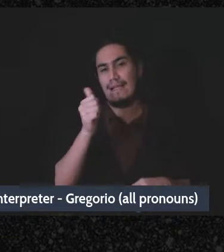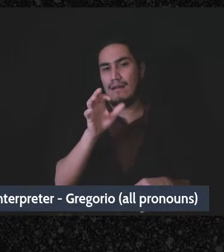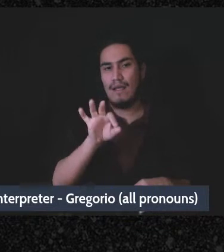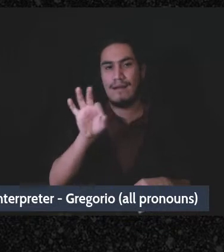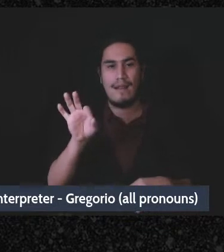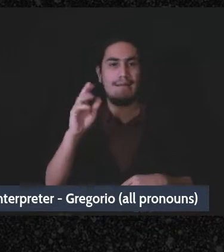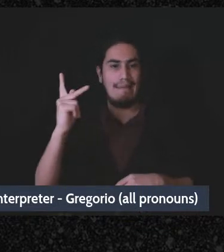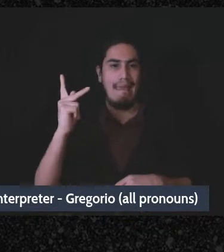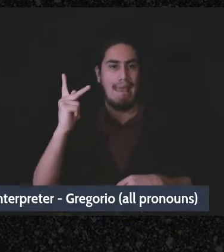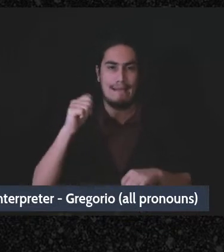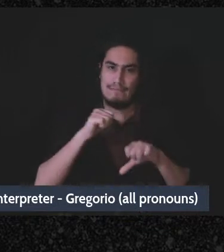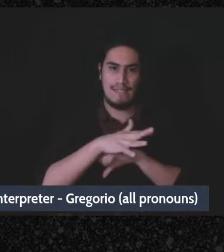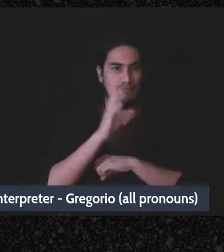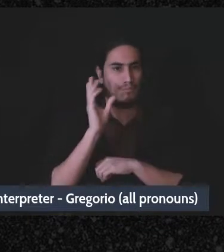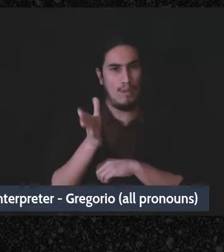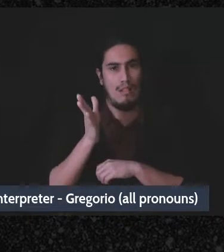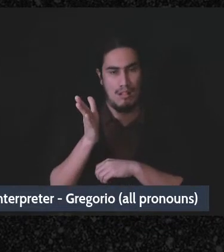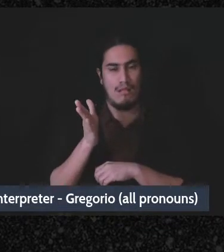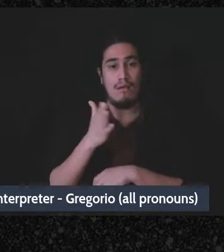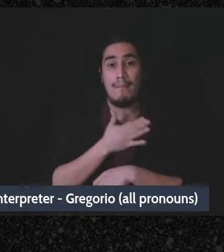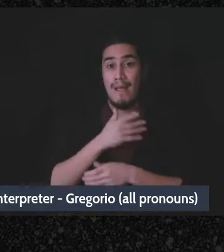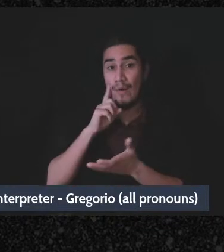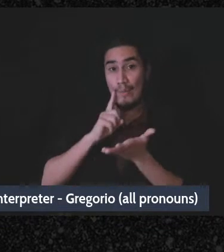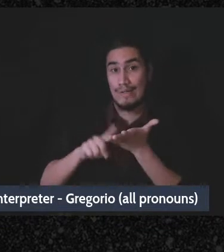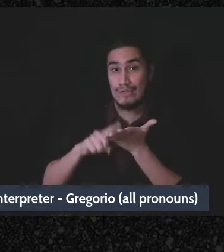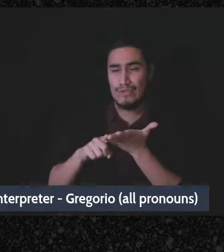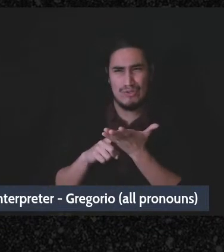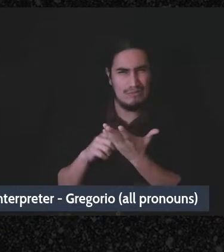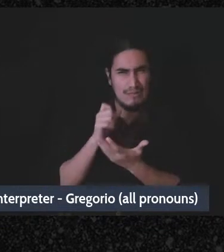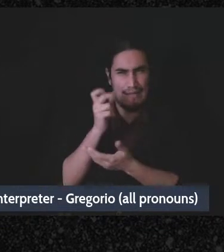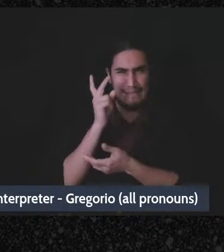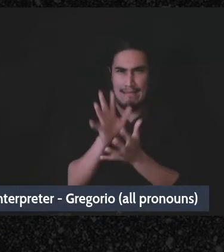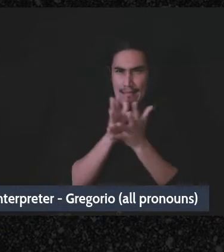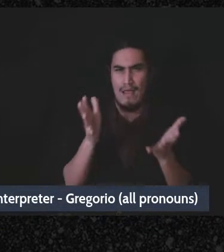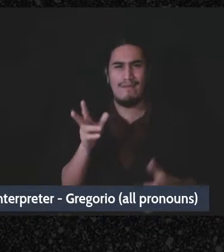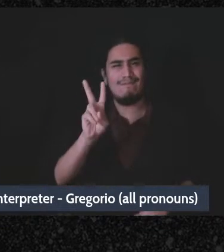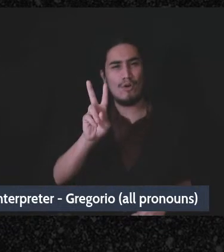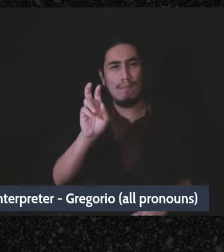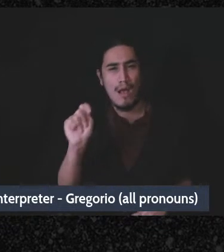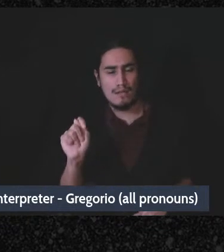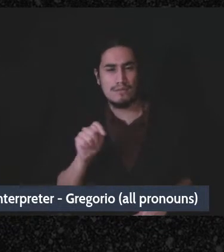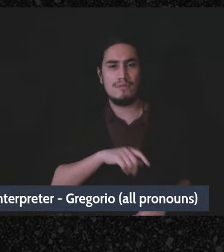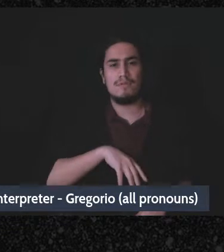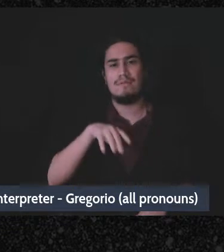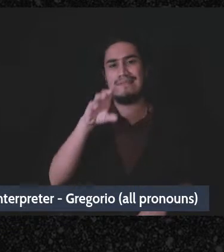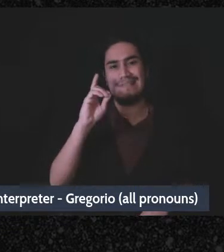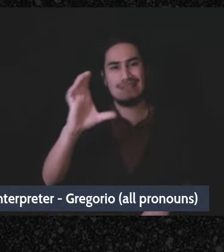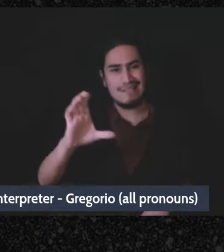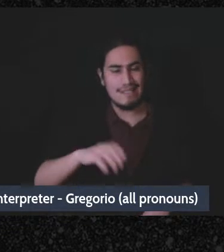my research which has been limited so far it looks like Vermont, Virginia, Massachusetts, DC, Jersey,